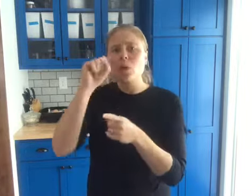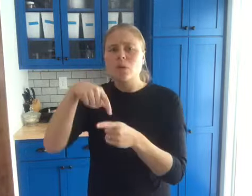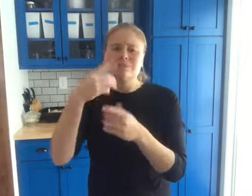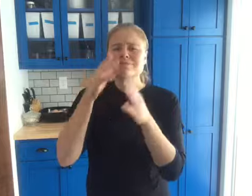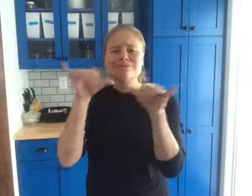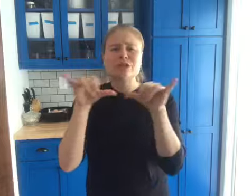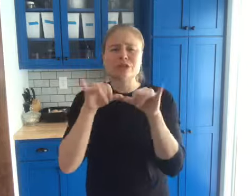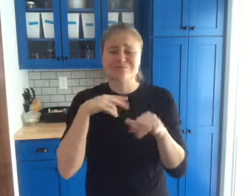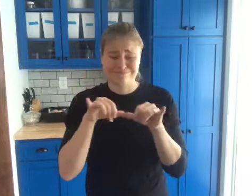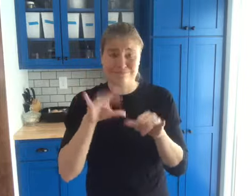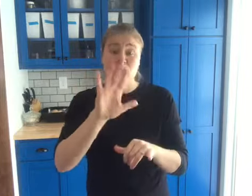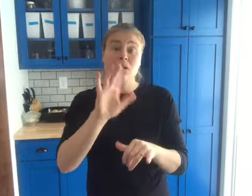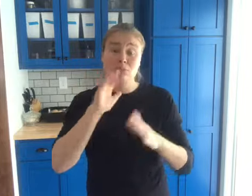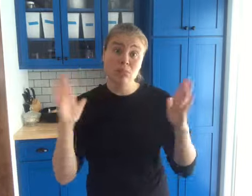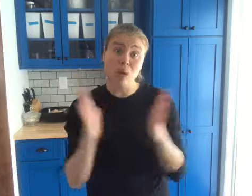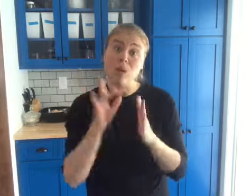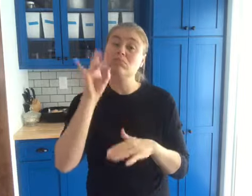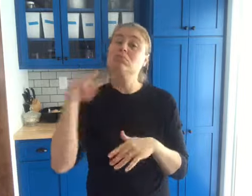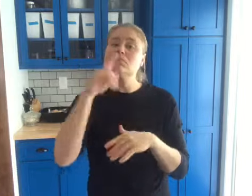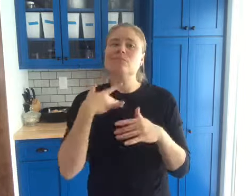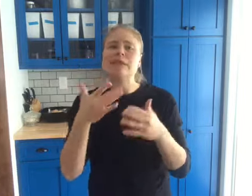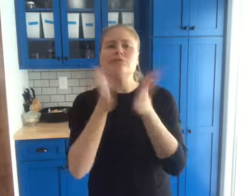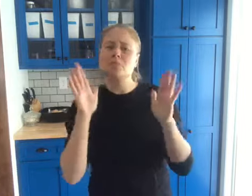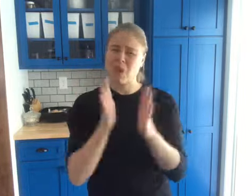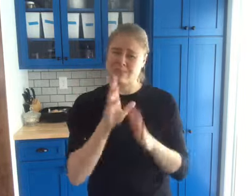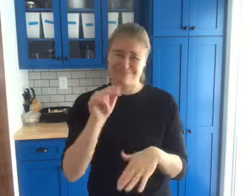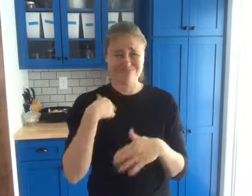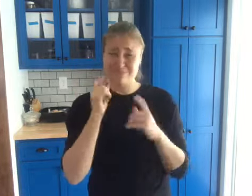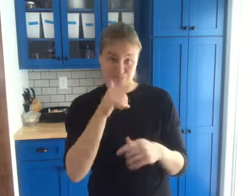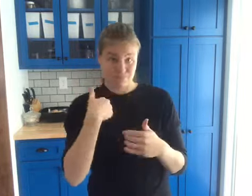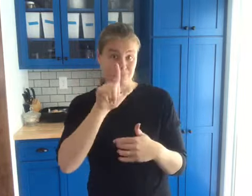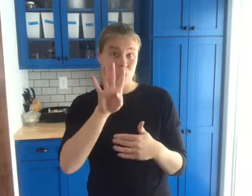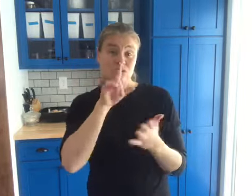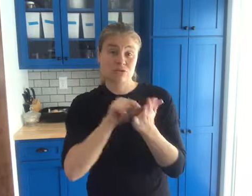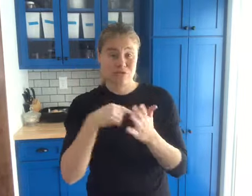The internet advised the measurement per sq feet per hen. To me, it was too small!